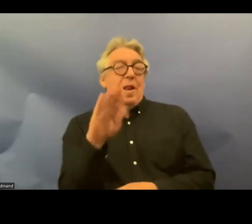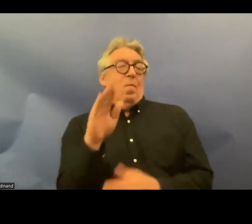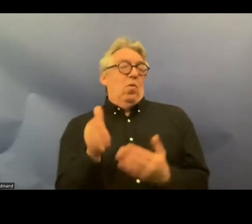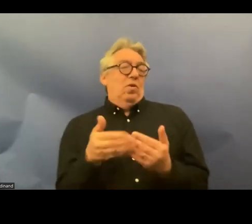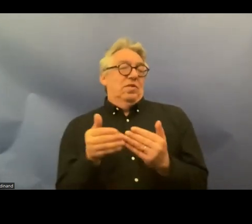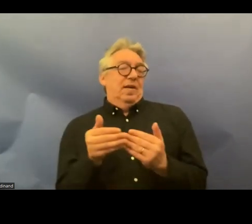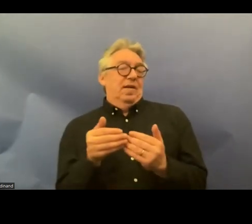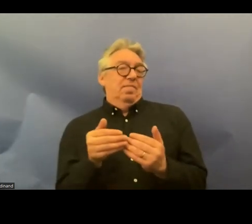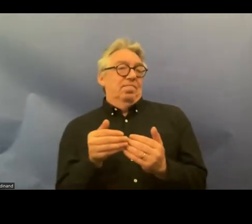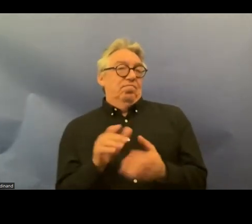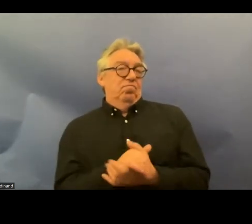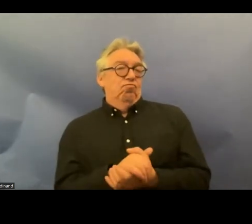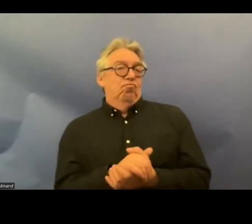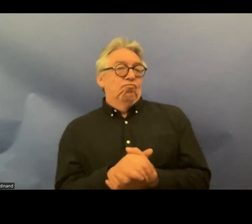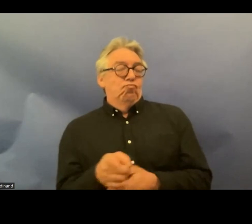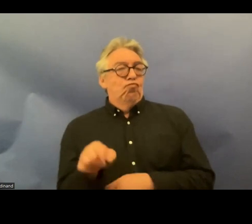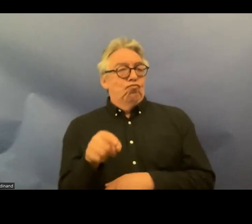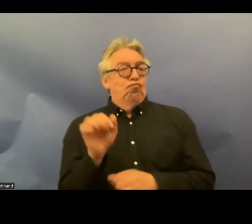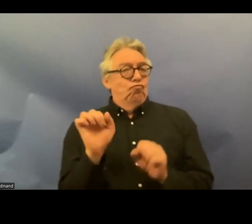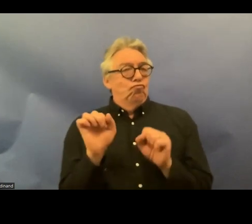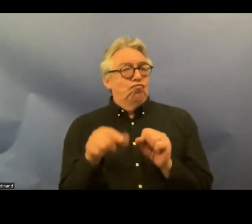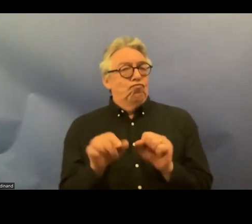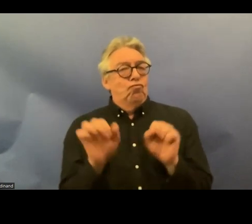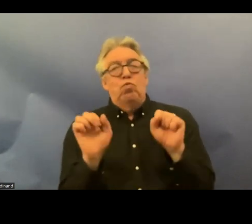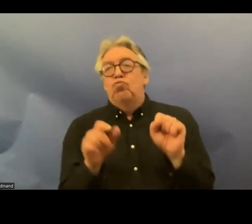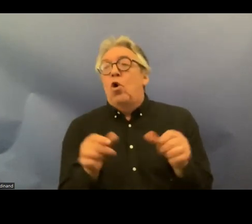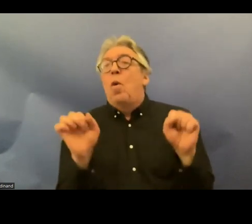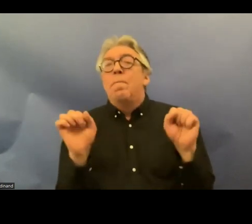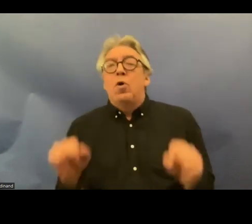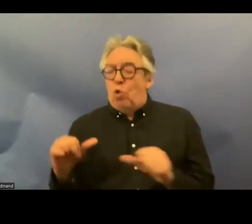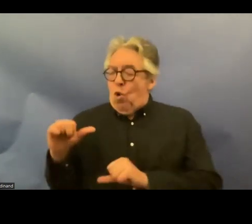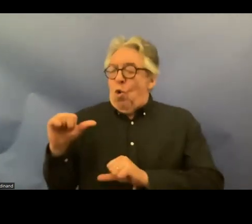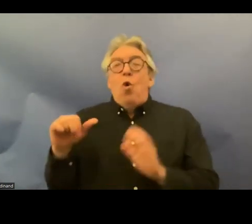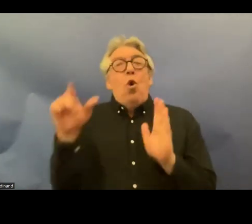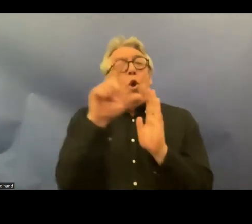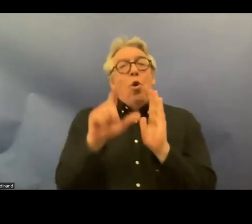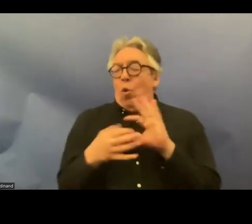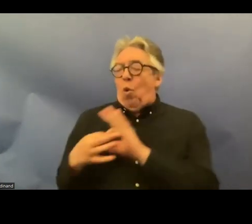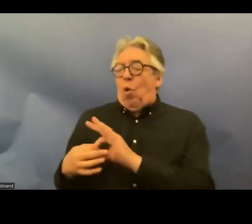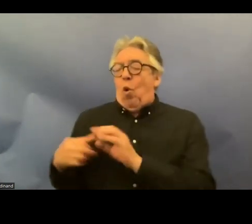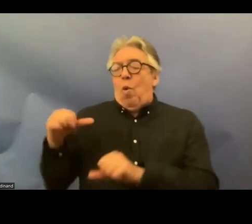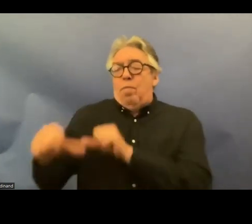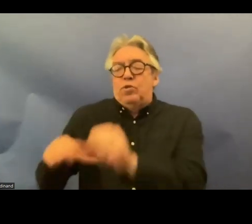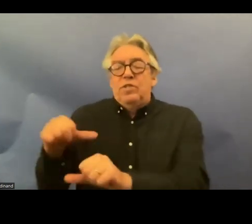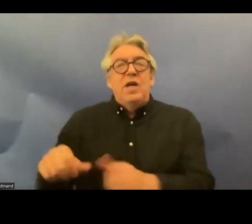you you can adapt uh procedural laws administrative procedure laws criminal